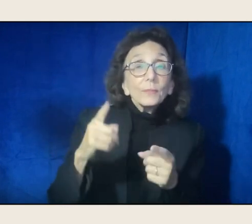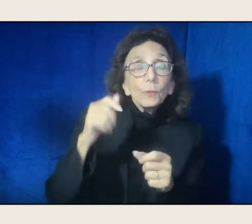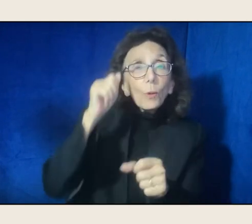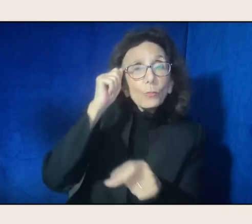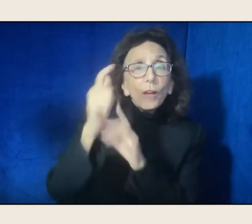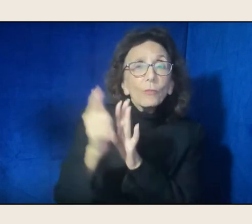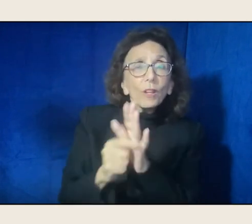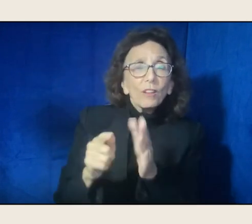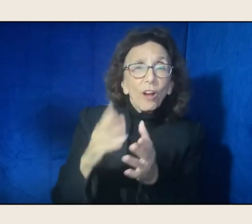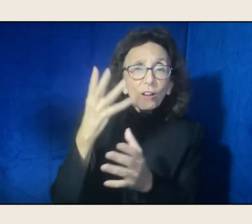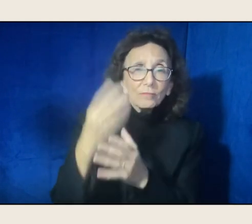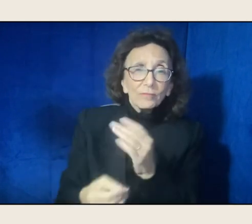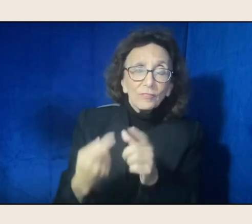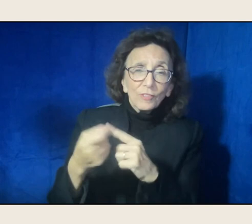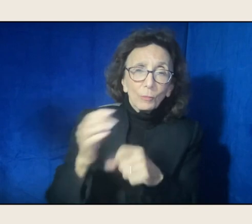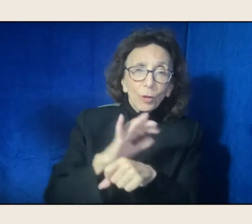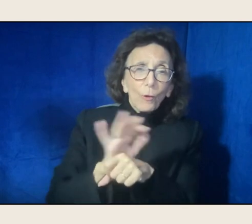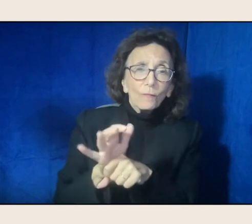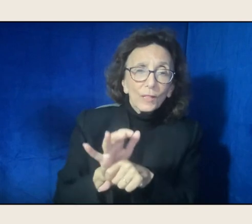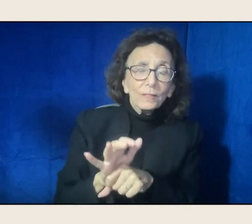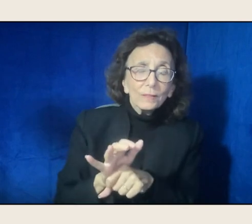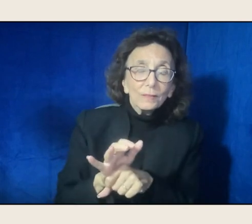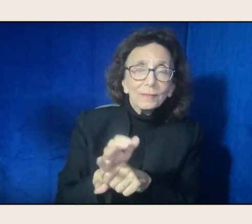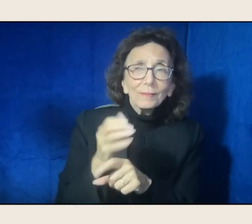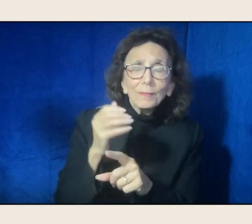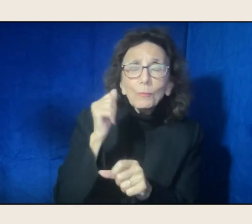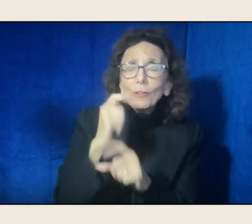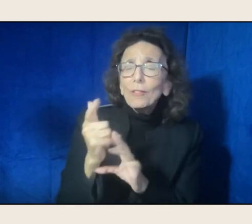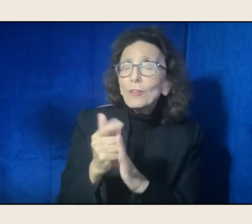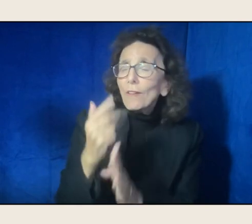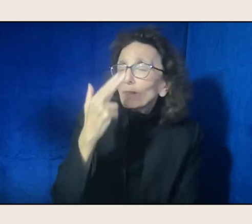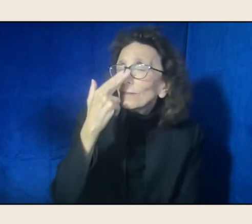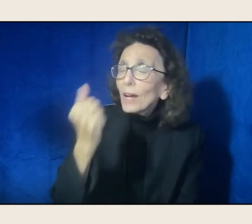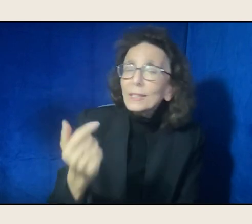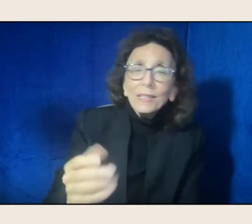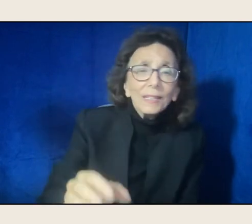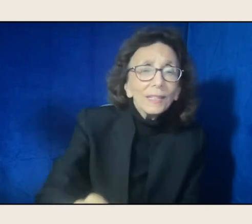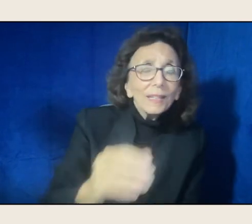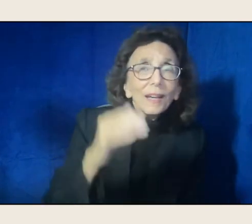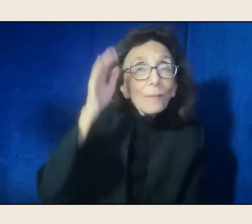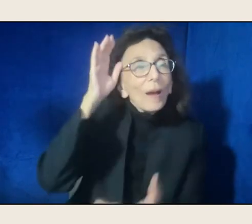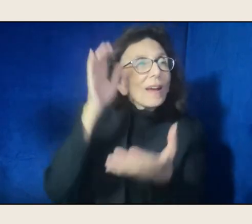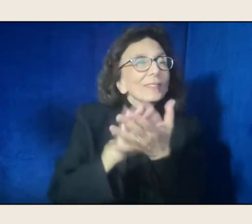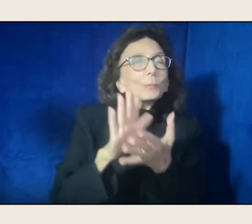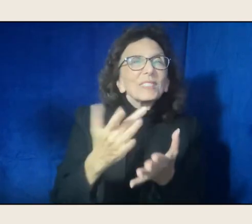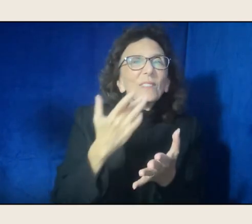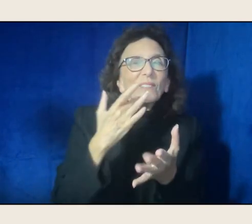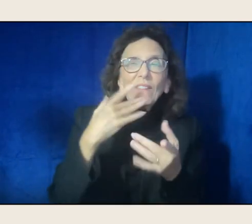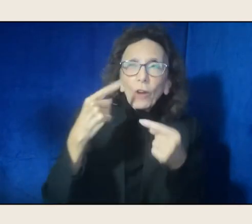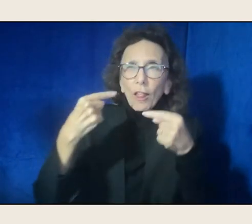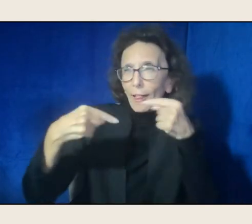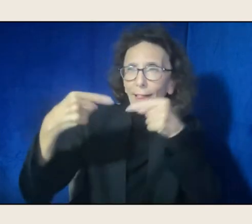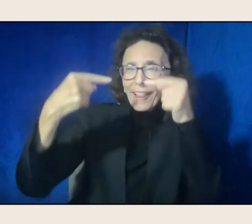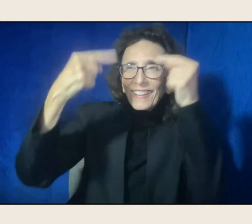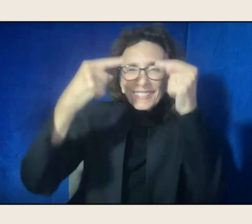He was funny, and he was my husband's favorite adversary. Even though they loved each other dearly.